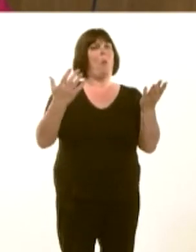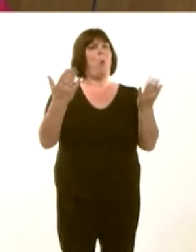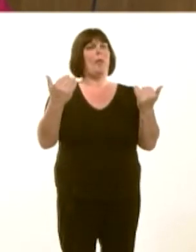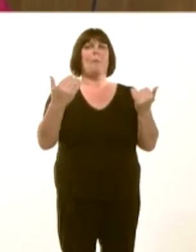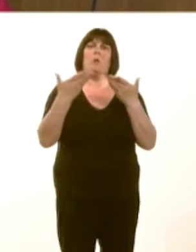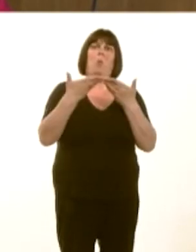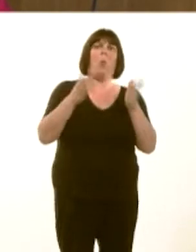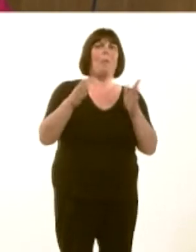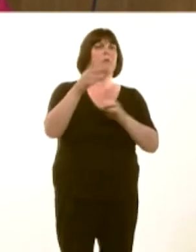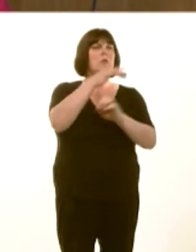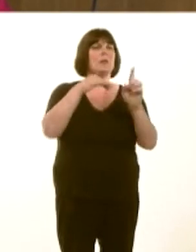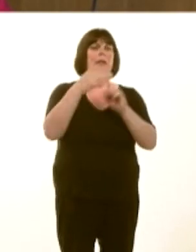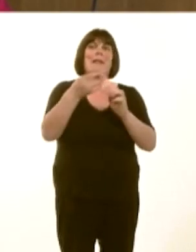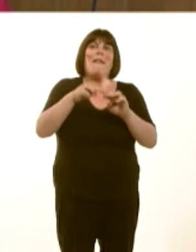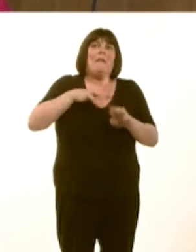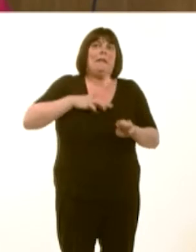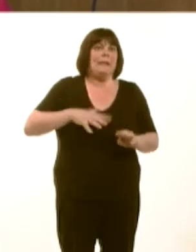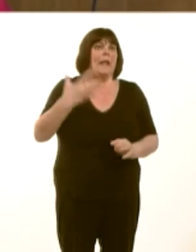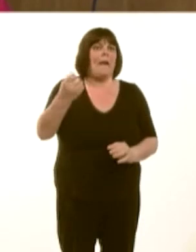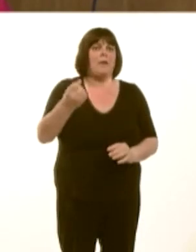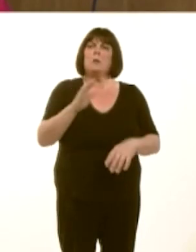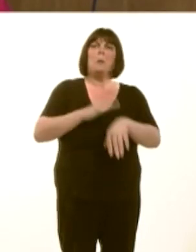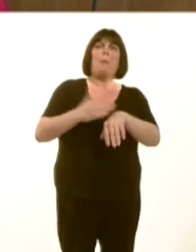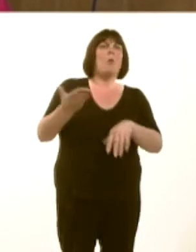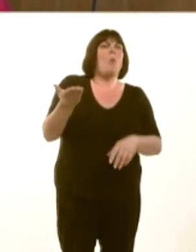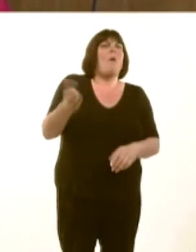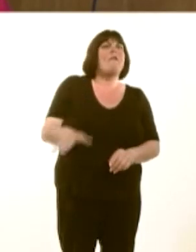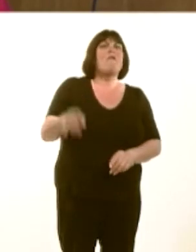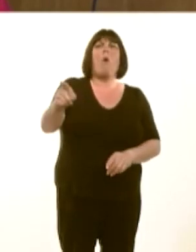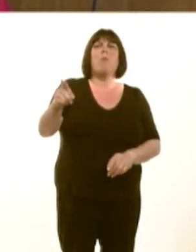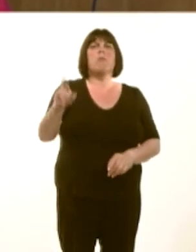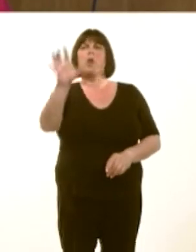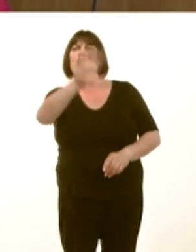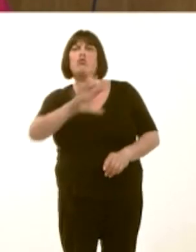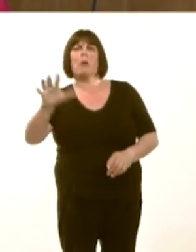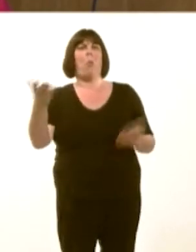those who are most in need, regardless of where they are from in the world.